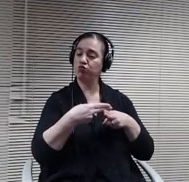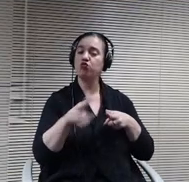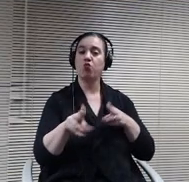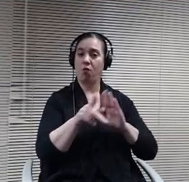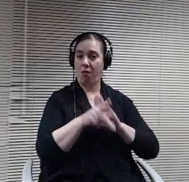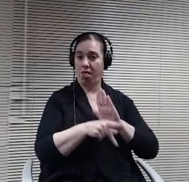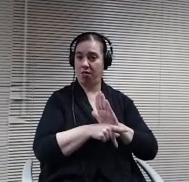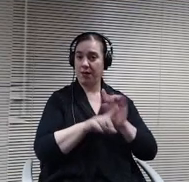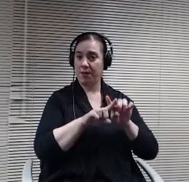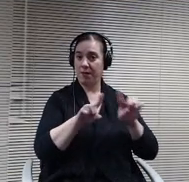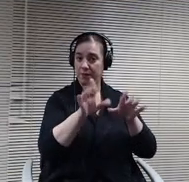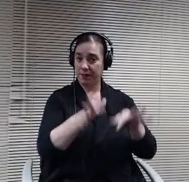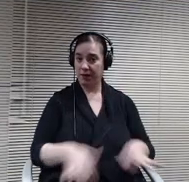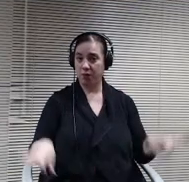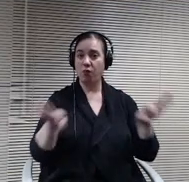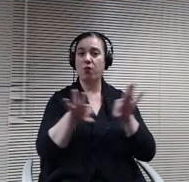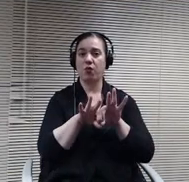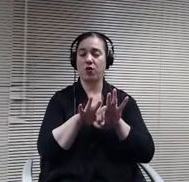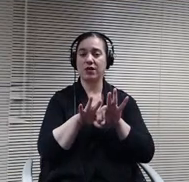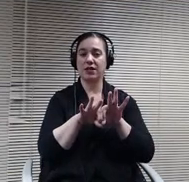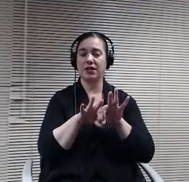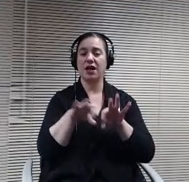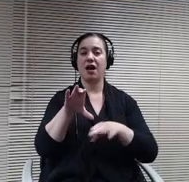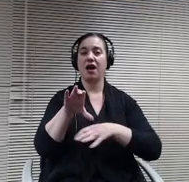topics and materials and how they are handled.